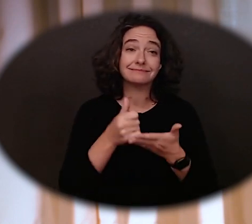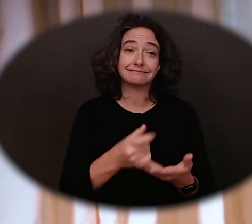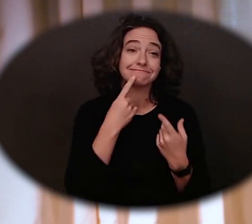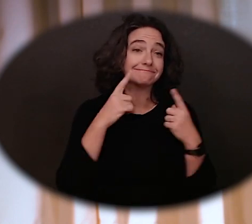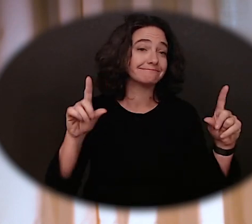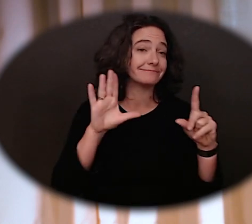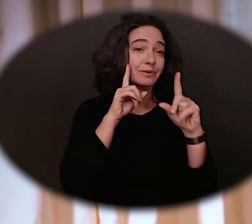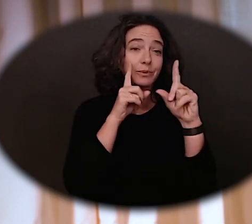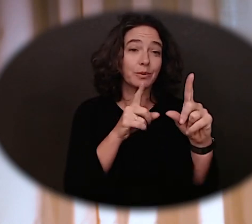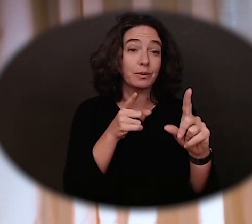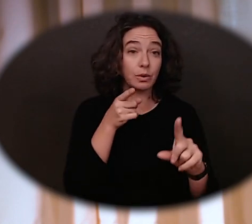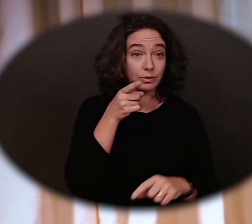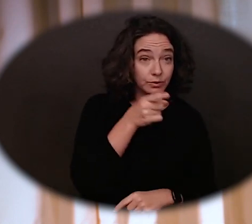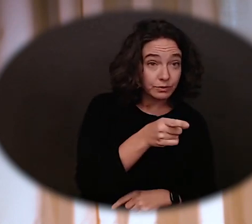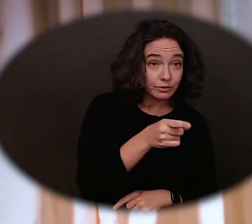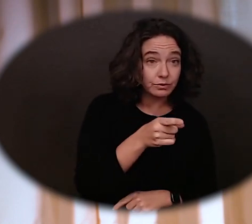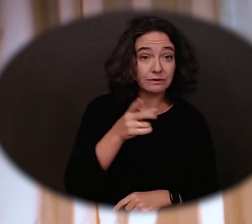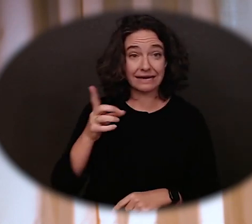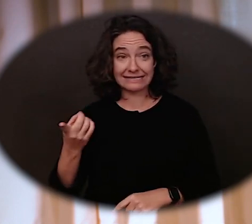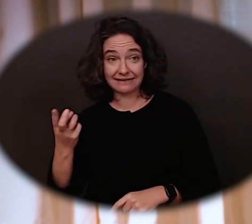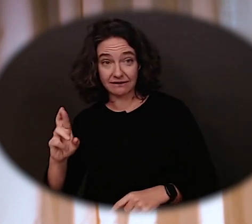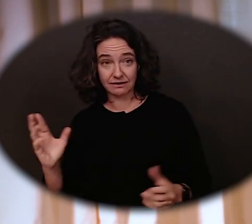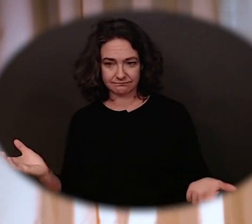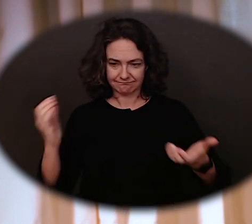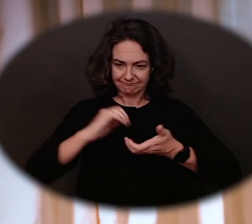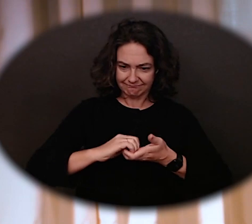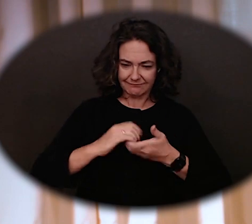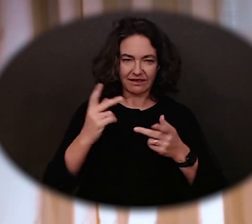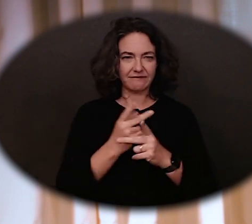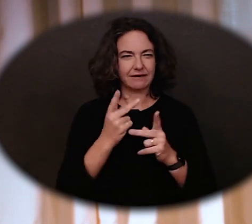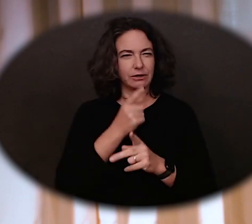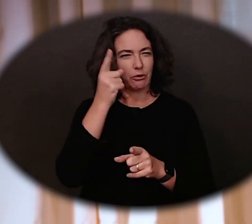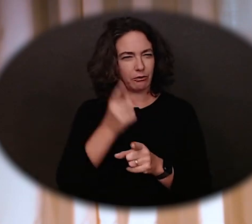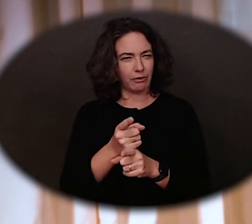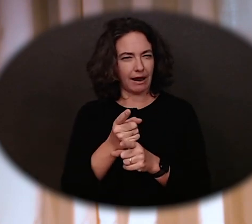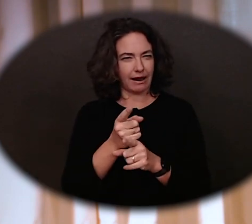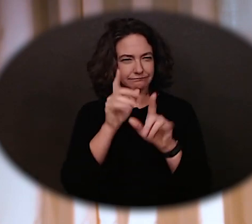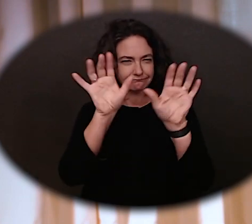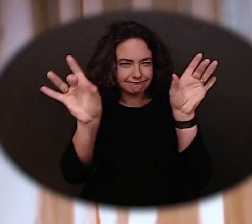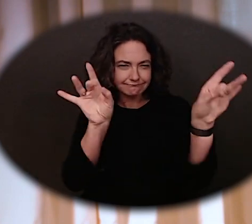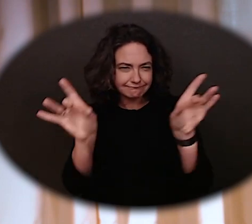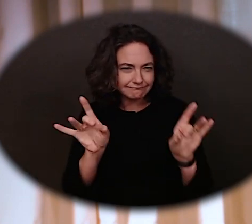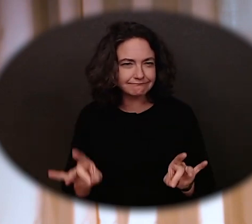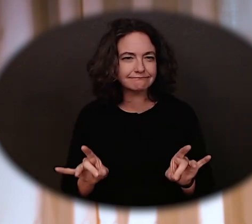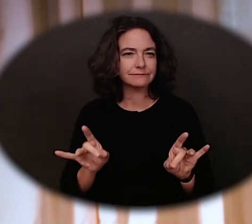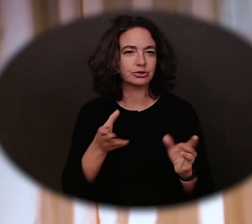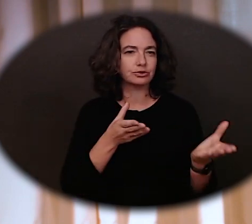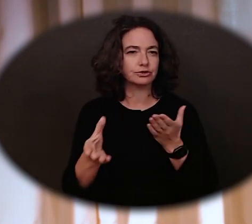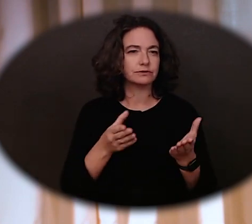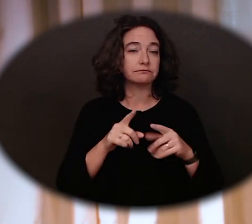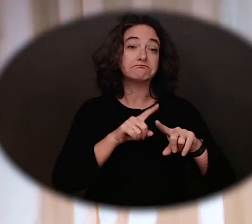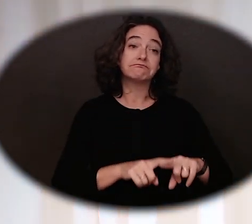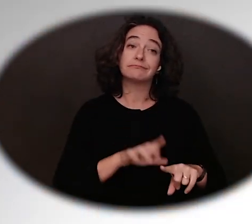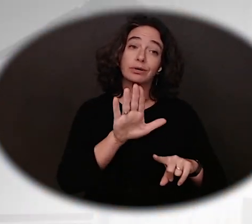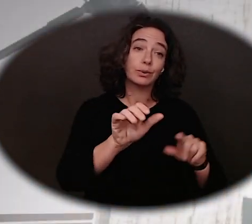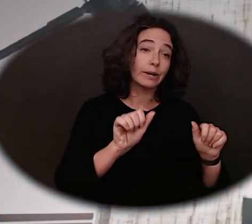You and your DVR partner will choose just the right combination of services based on your capabilities and needs.